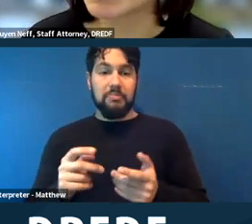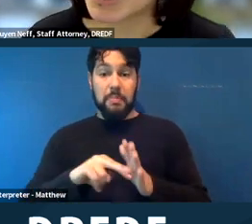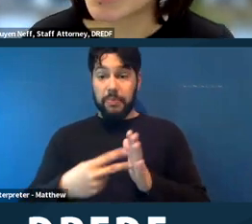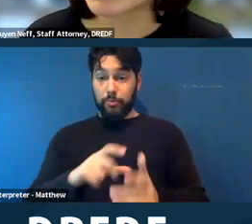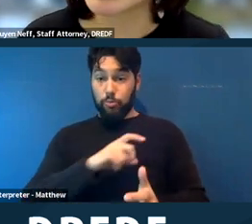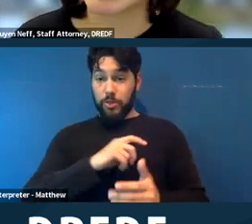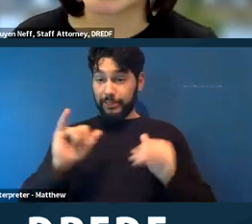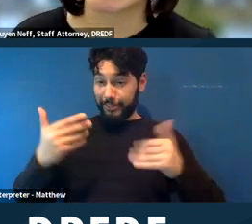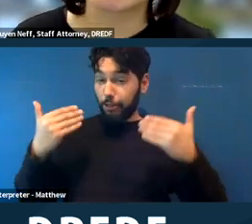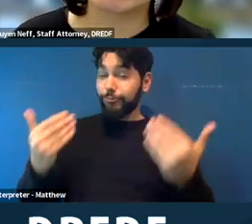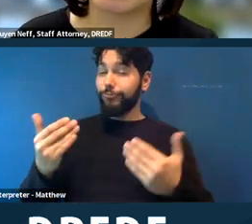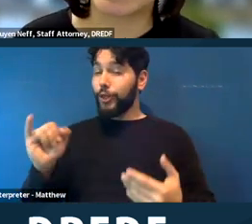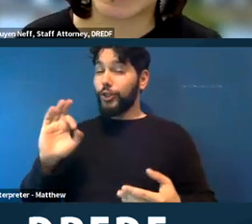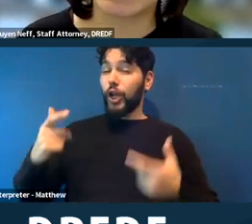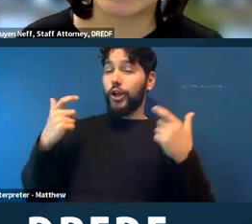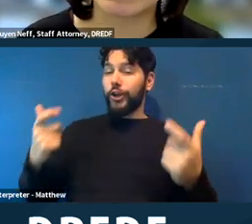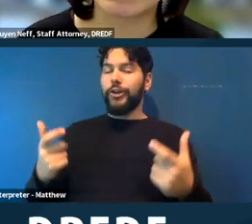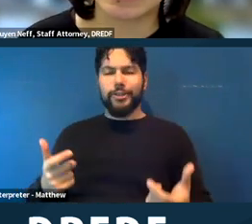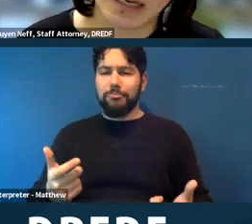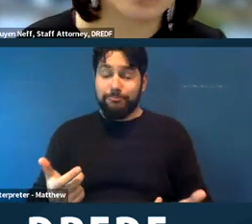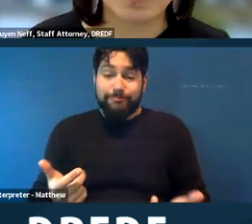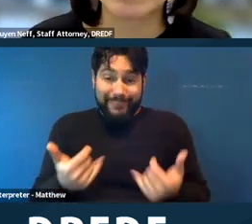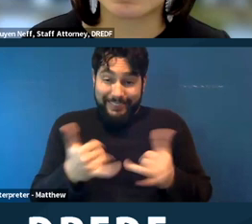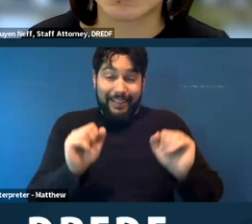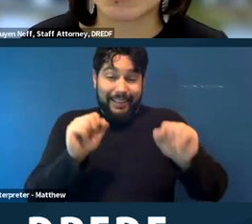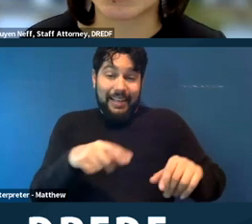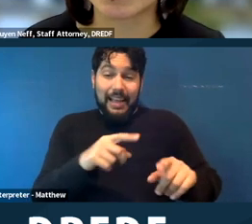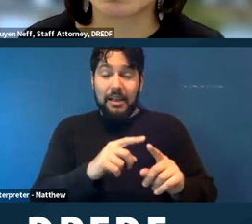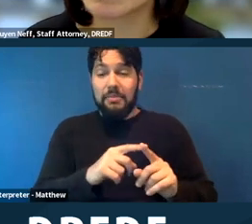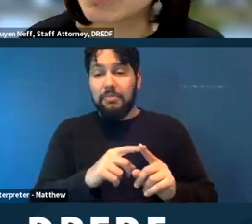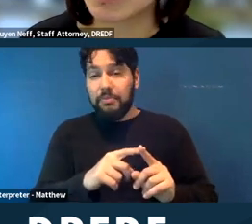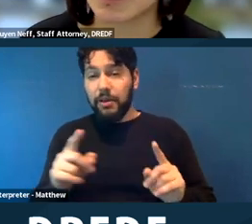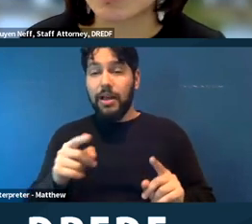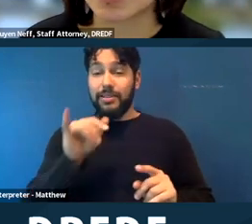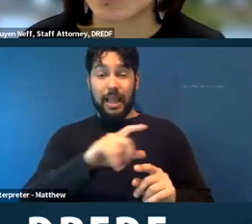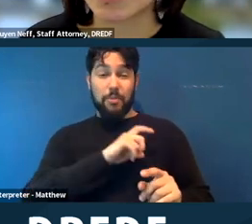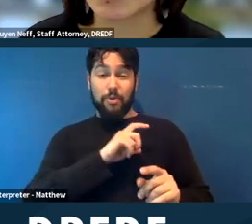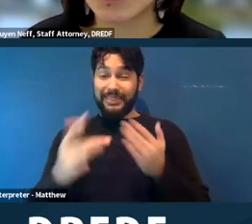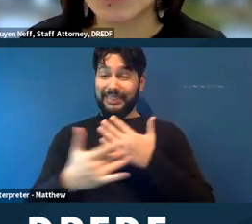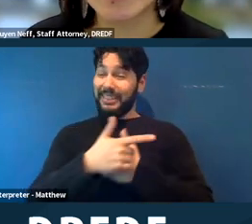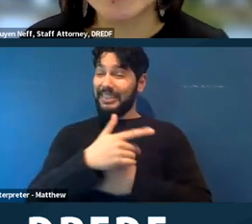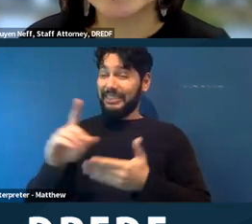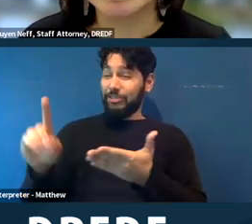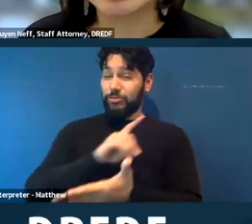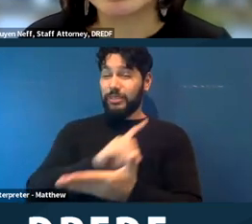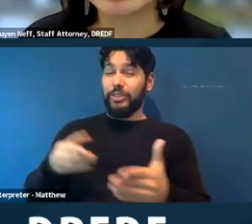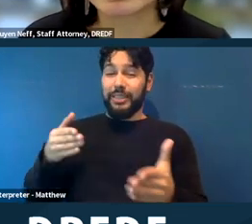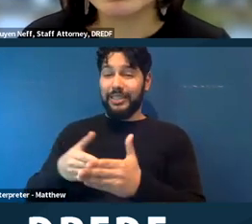Jay, but that is ‑‑ yeah, I would say they're engaging in discrimination in that situation.